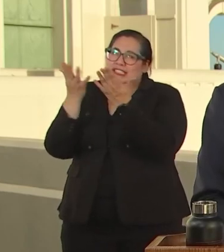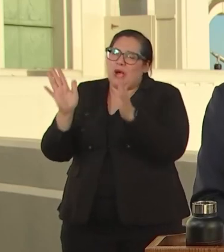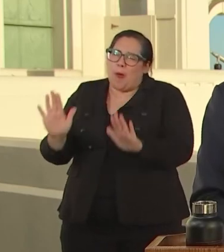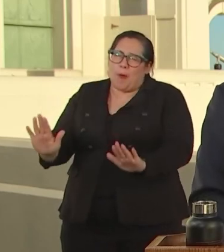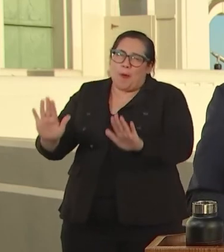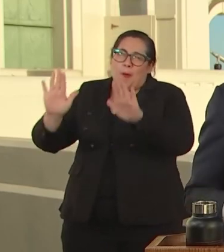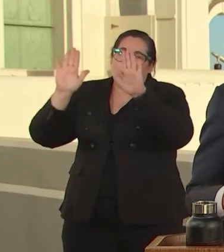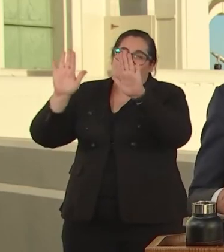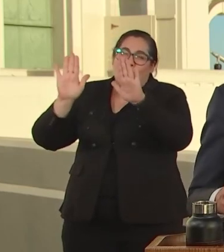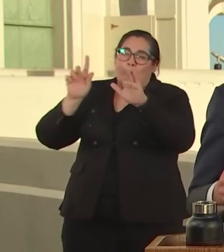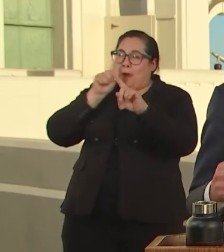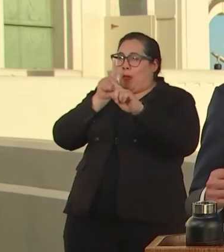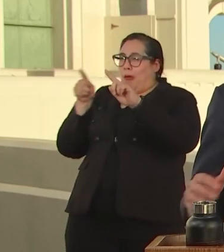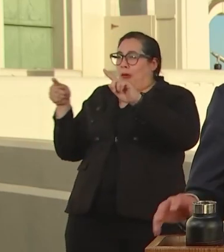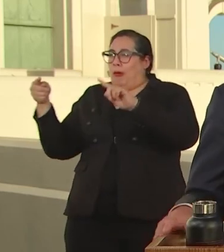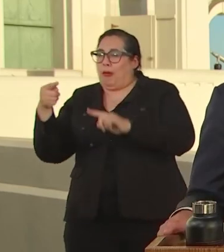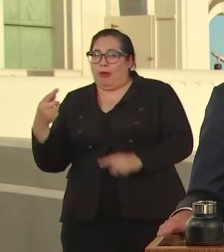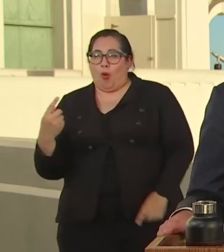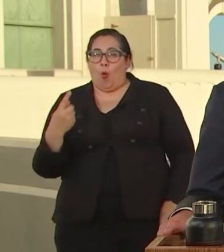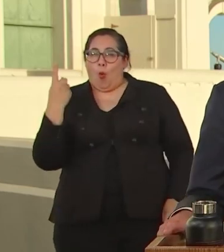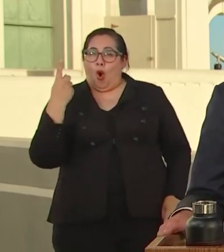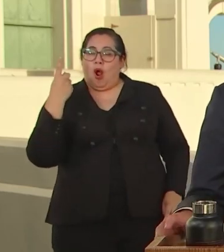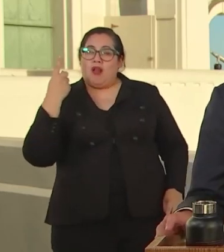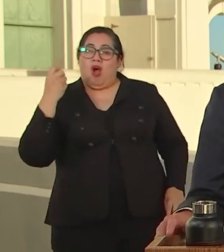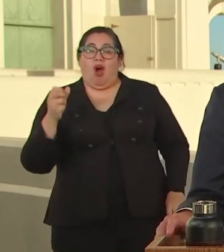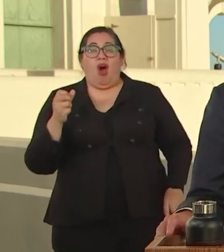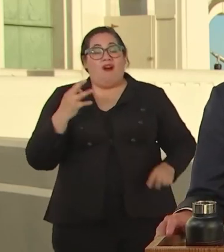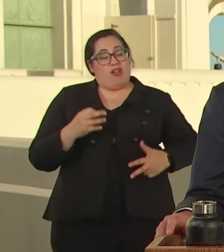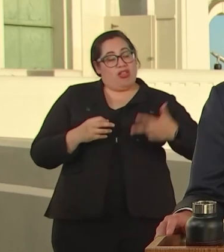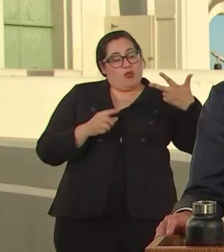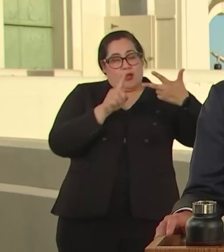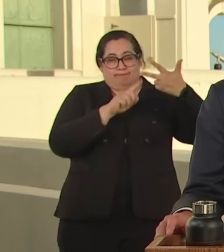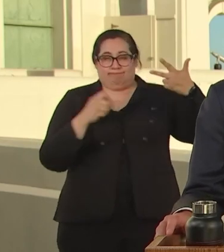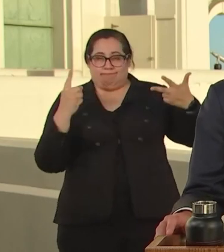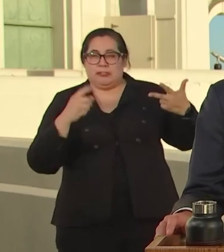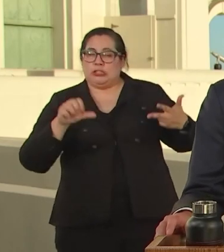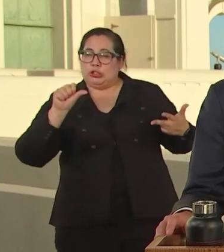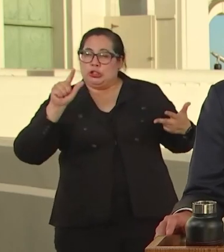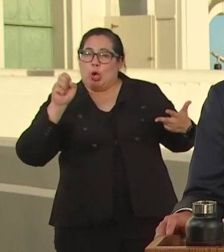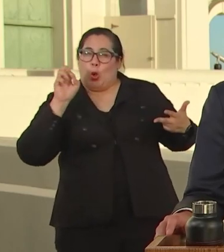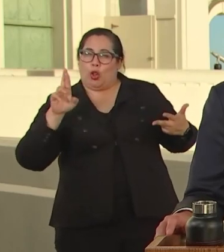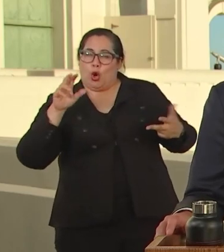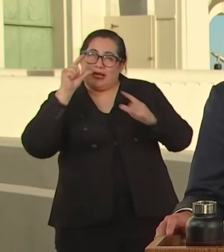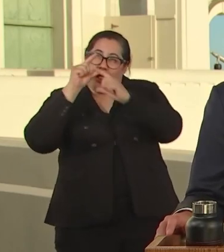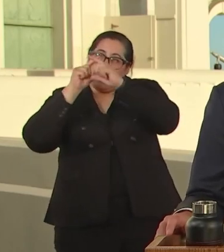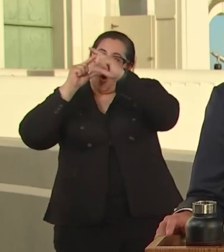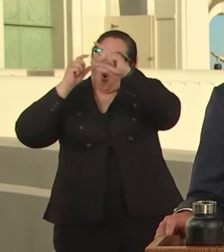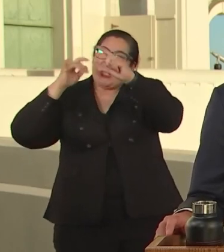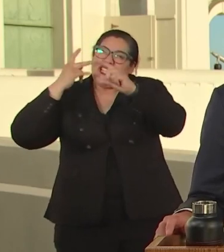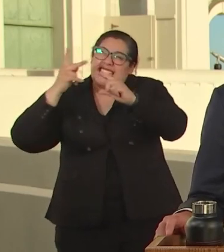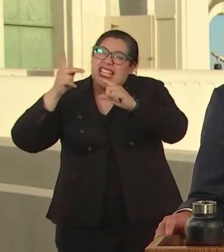OF EYES HAS GAZED. AND FROM THAT, A TELEPHONE, TO TRY TO MAKE OUT OUR SUN.